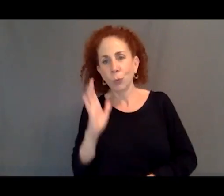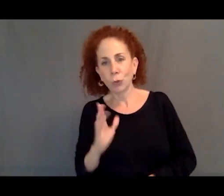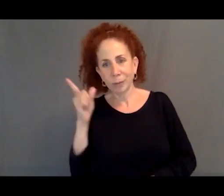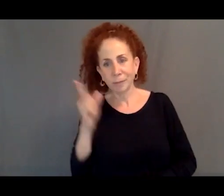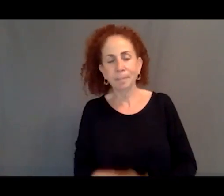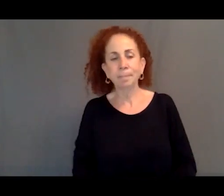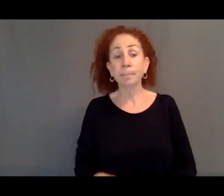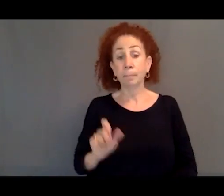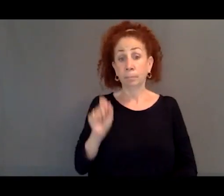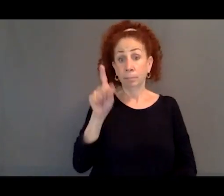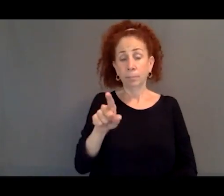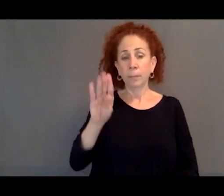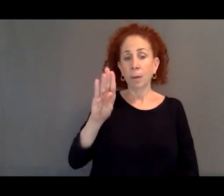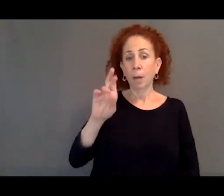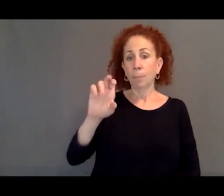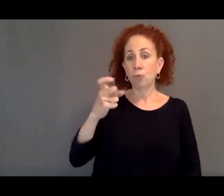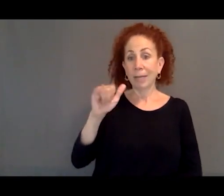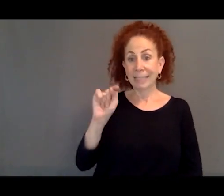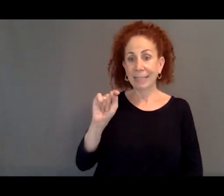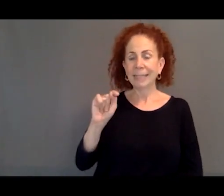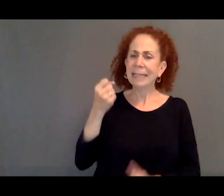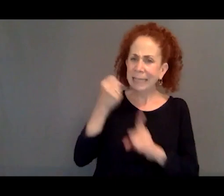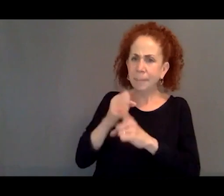One is, how has Brexit affected EU policy and practice?